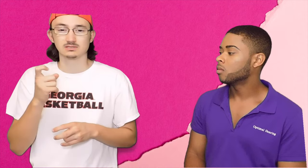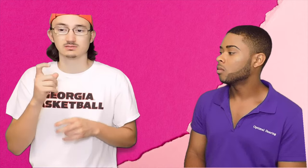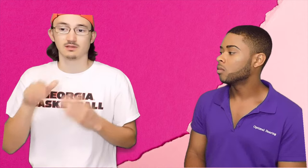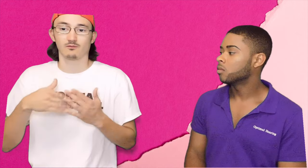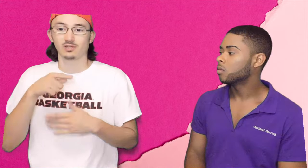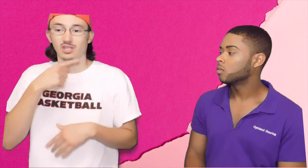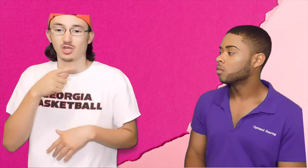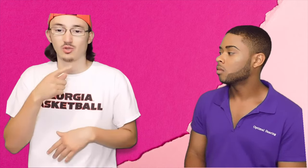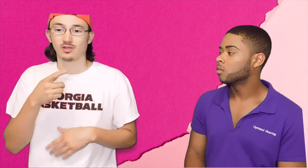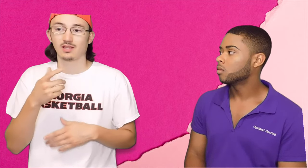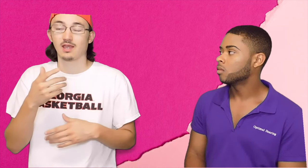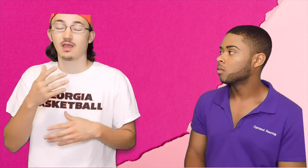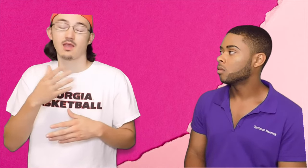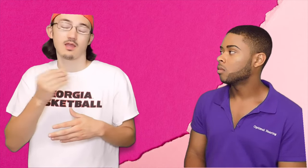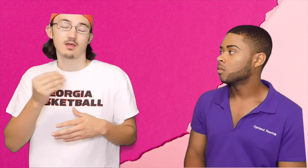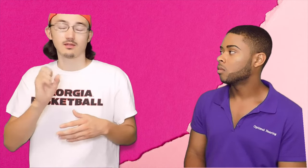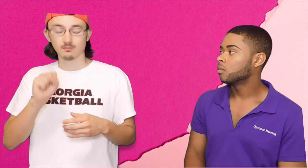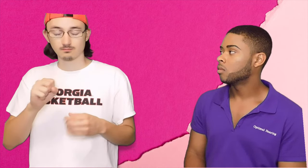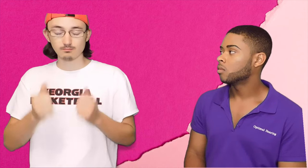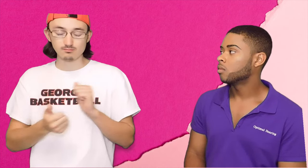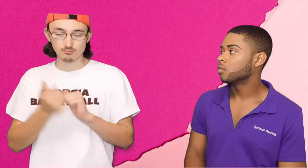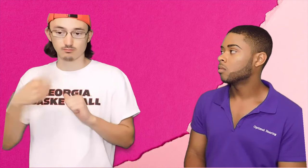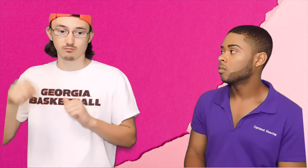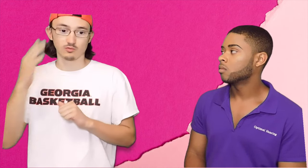Hard because all my family's hearing and yes most of them